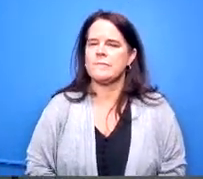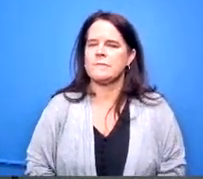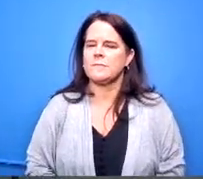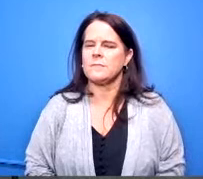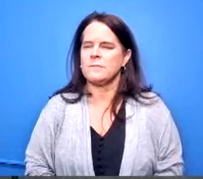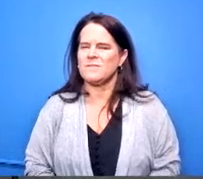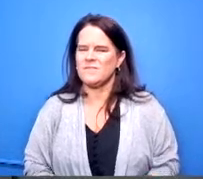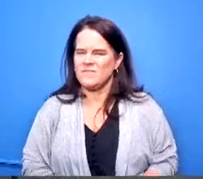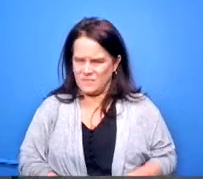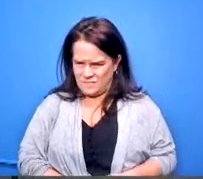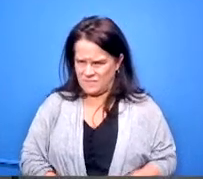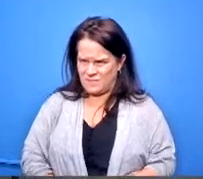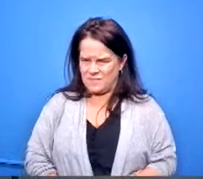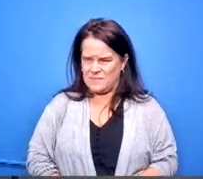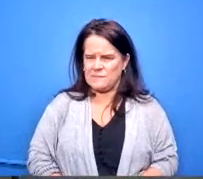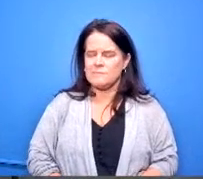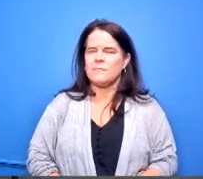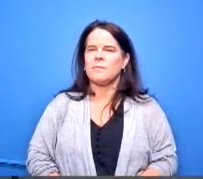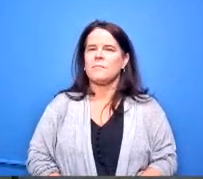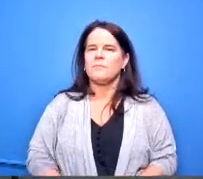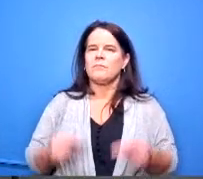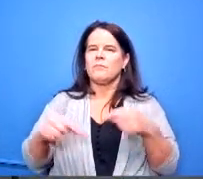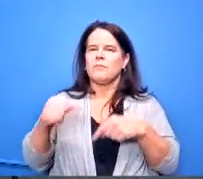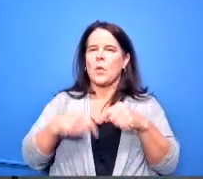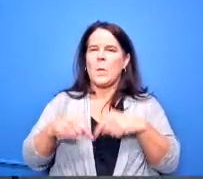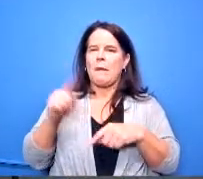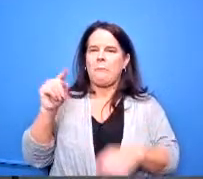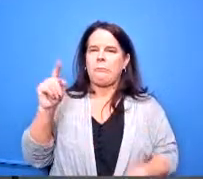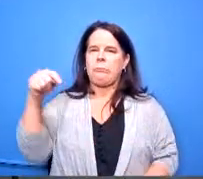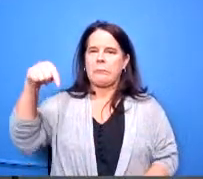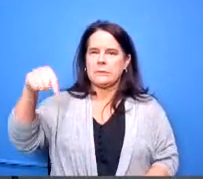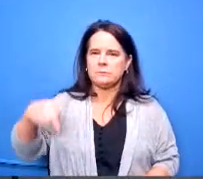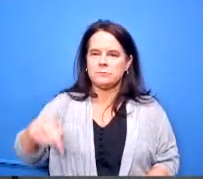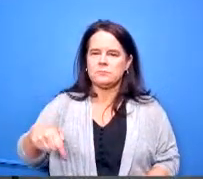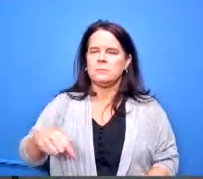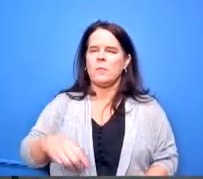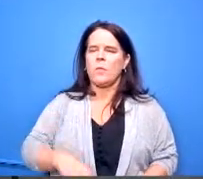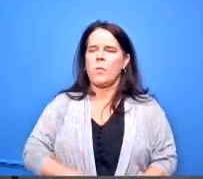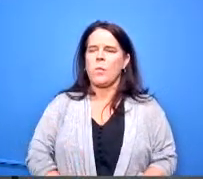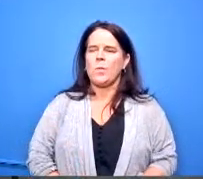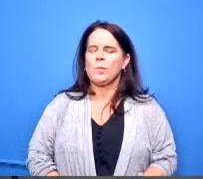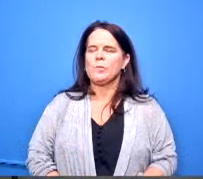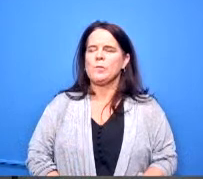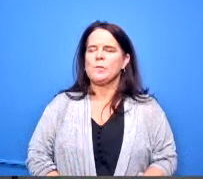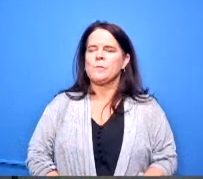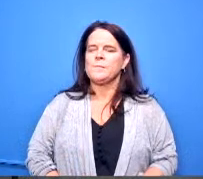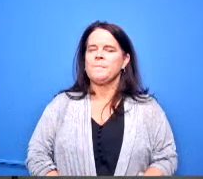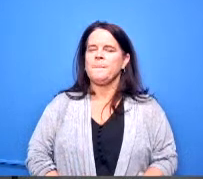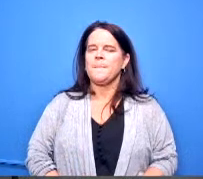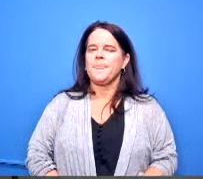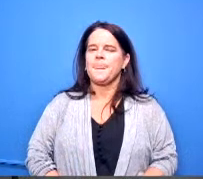let me go back down